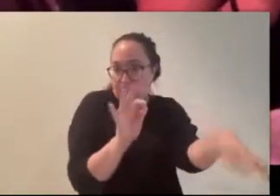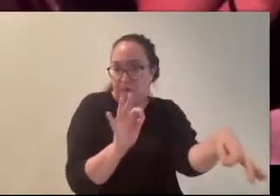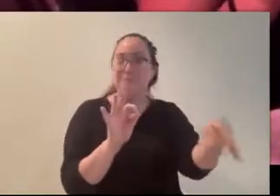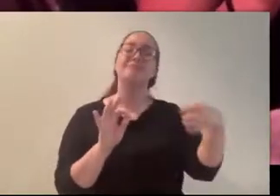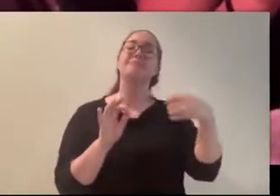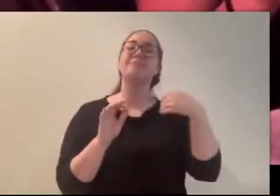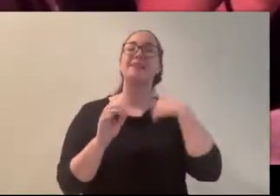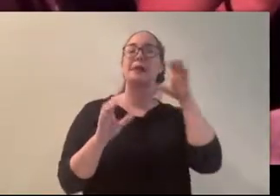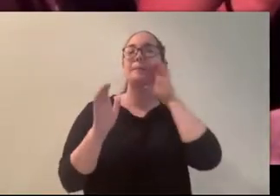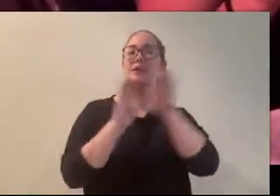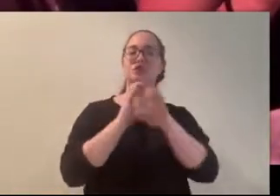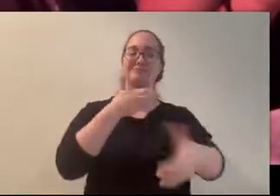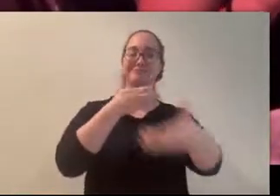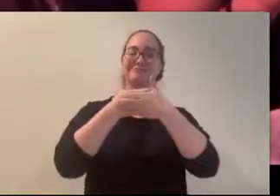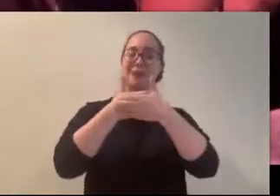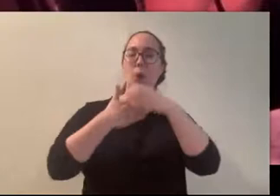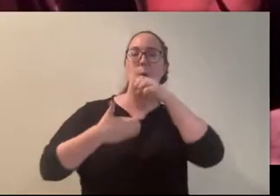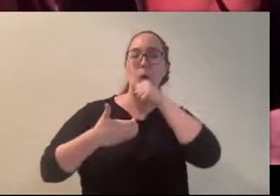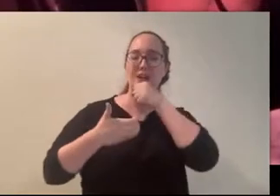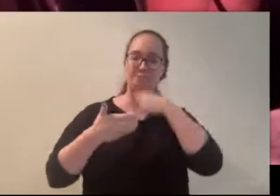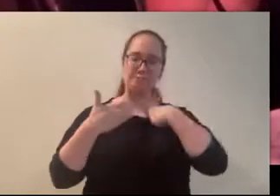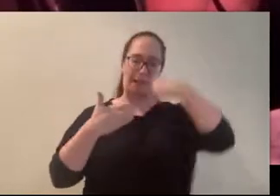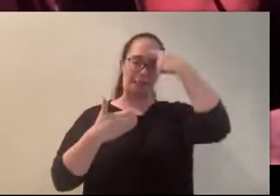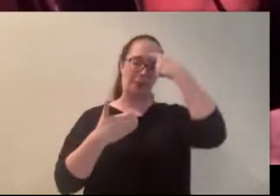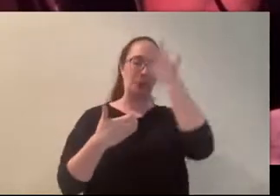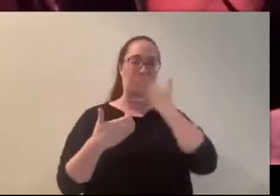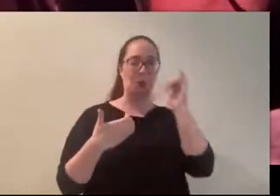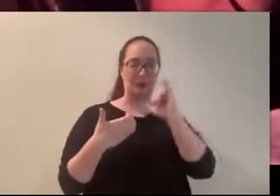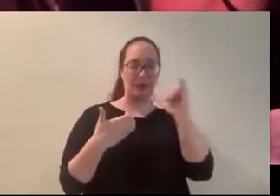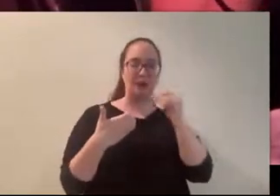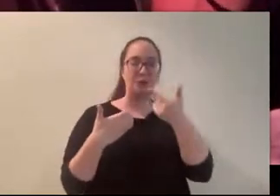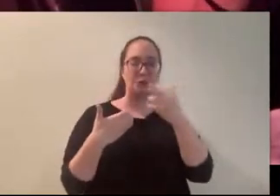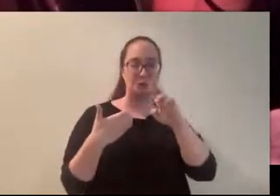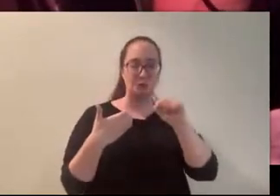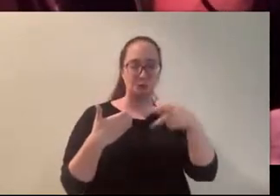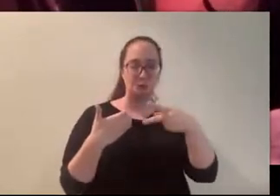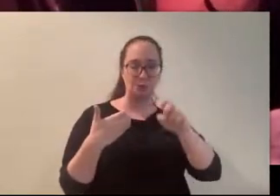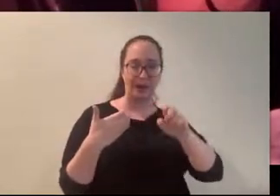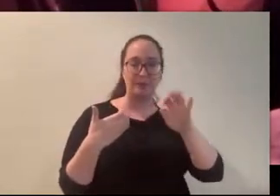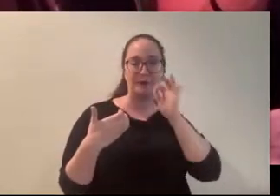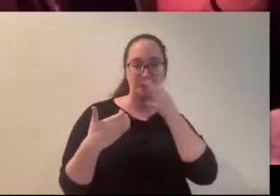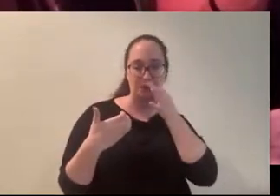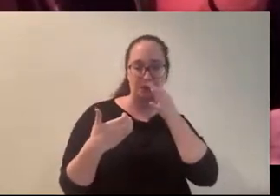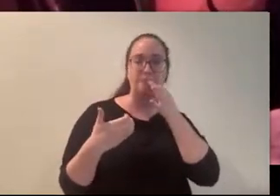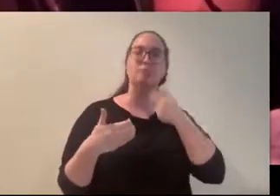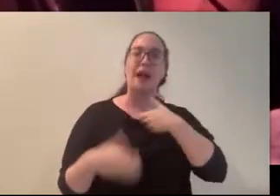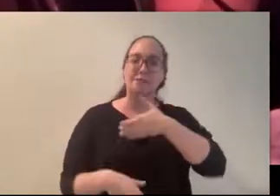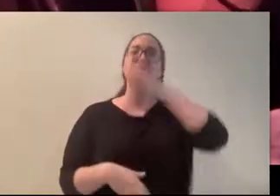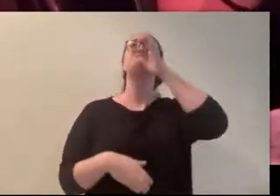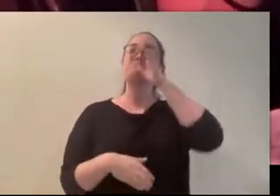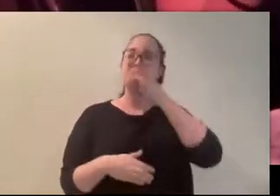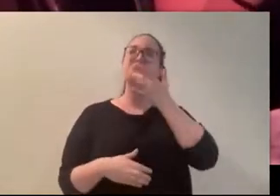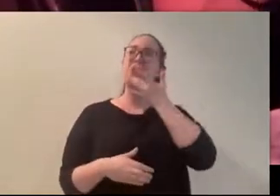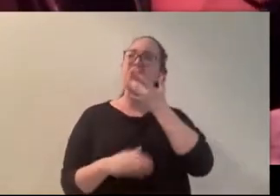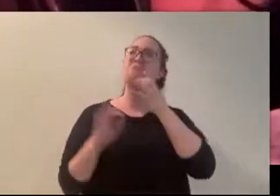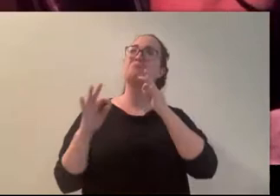like a grapefruit to be honest and it has the aftertaste of a grapefruit. Umm it's definitely